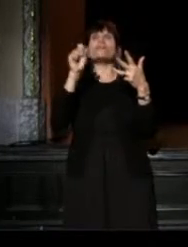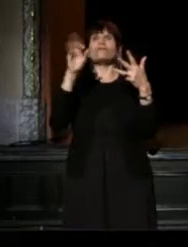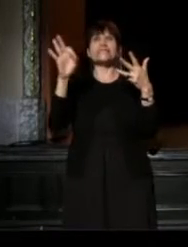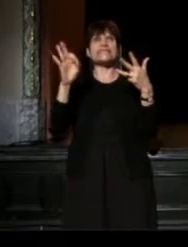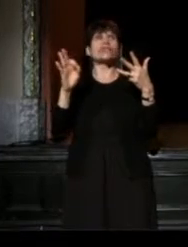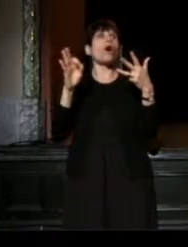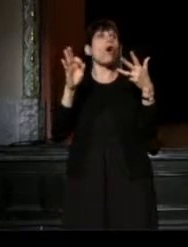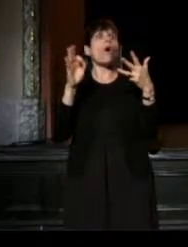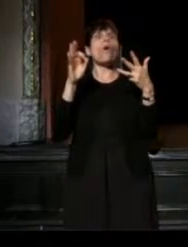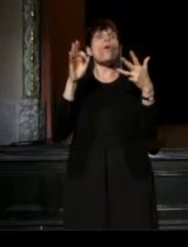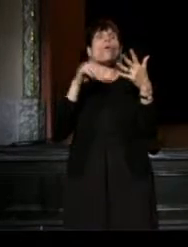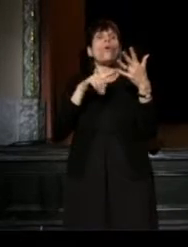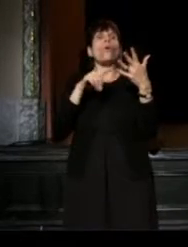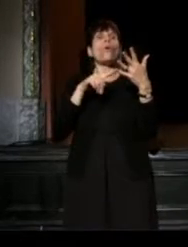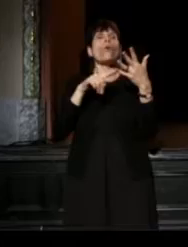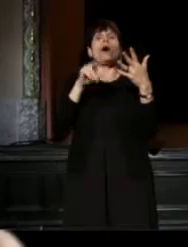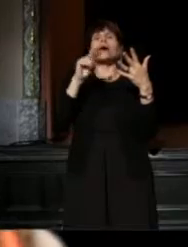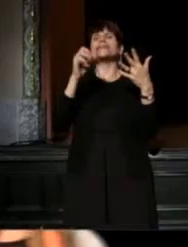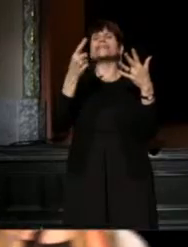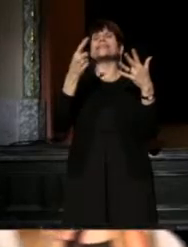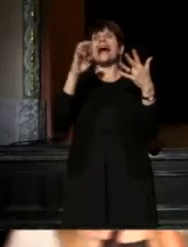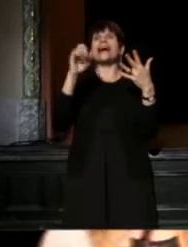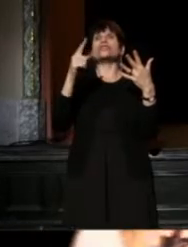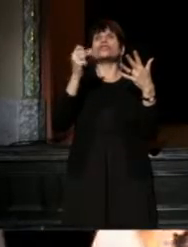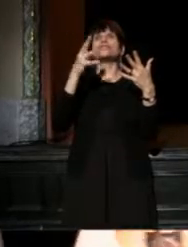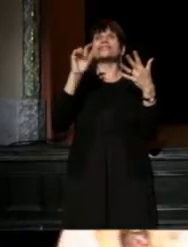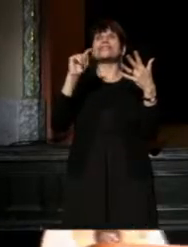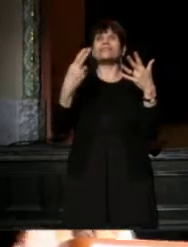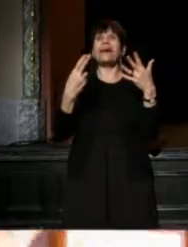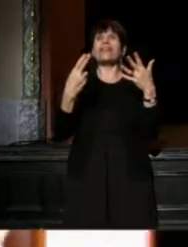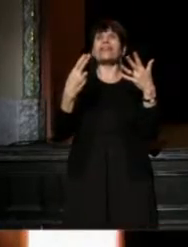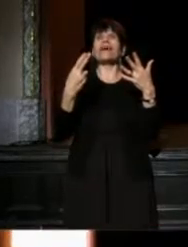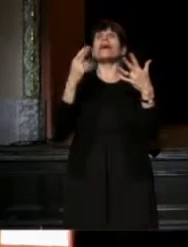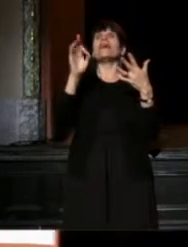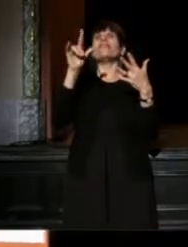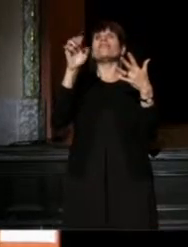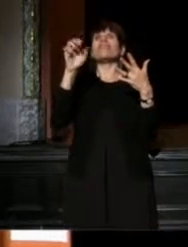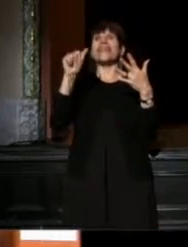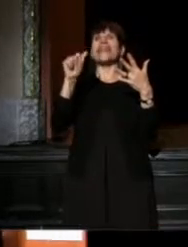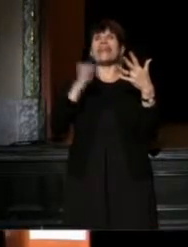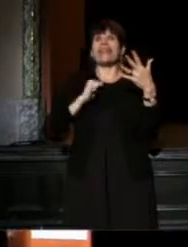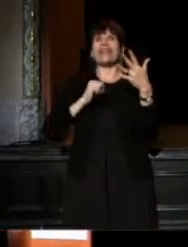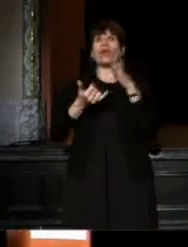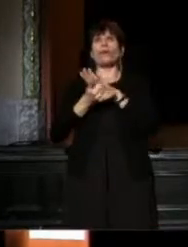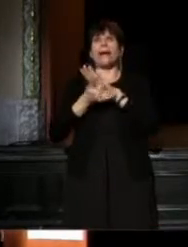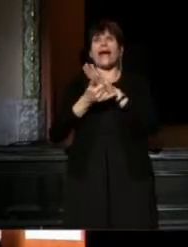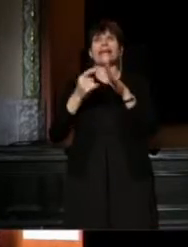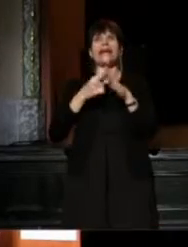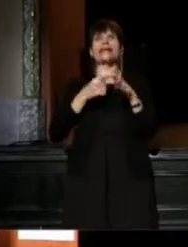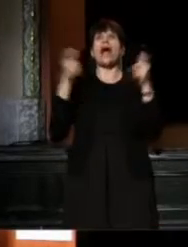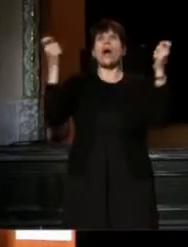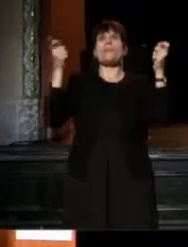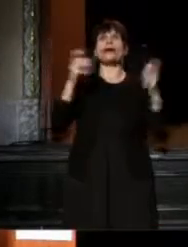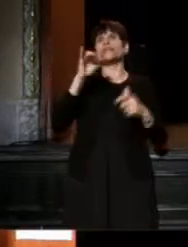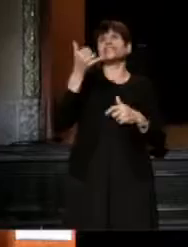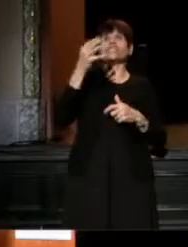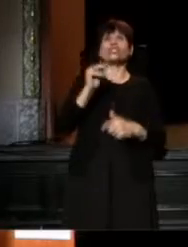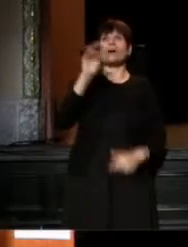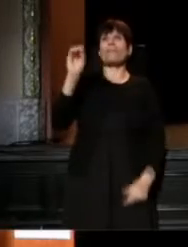Niegel Smith, from The Flea Theater in Manhattan, and our moderator, Mr. Jim O'Quinn.